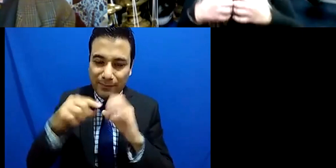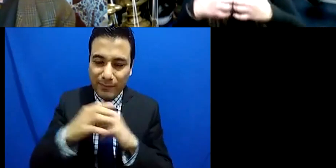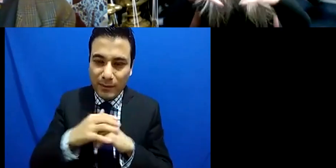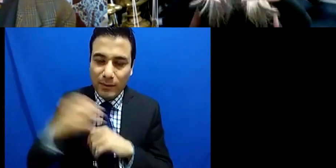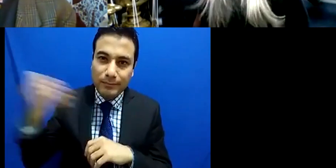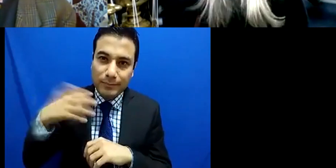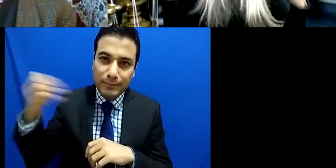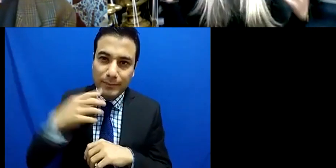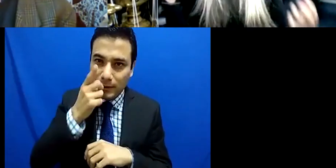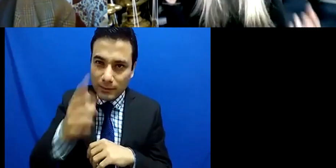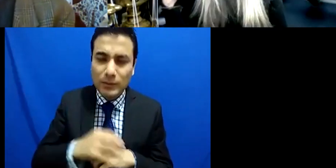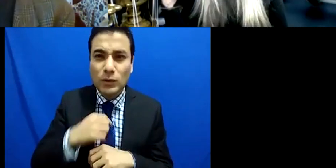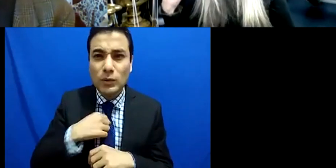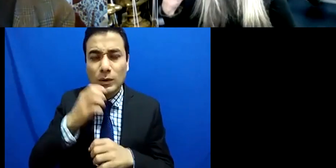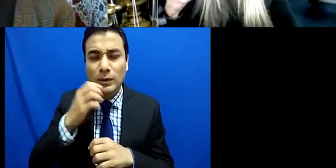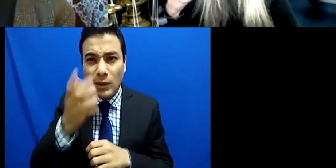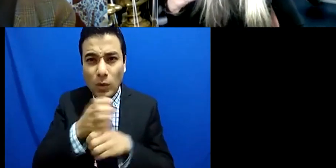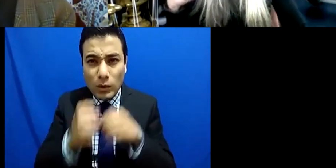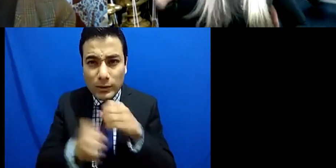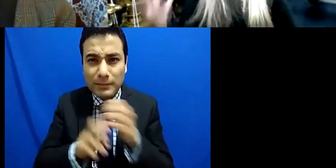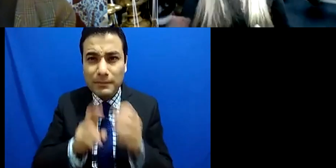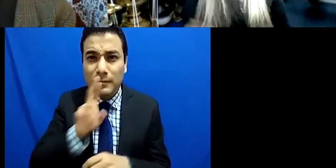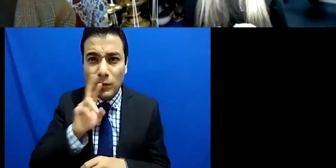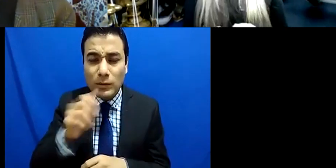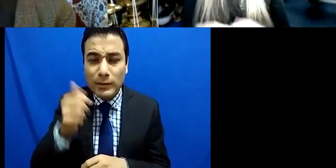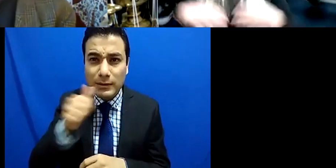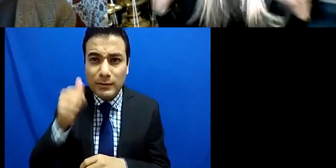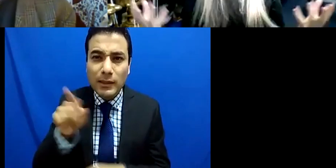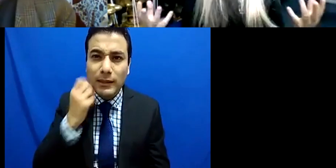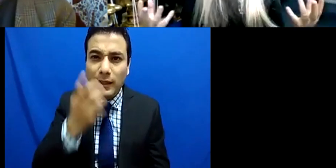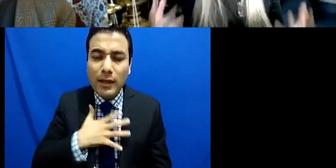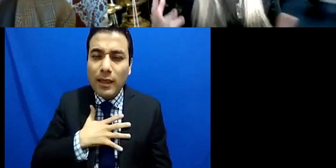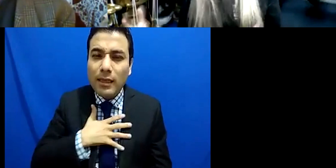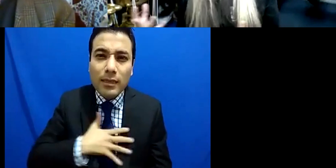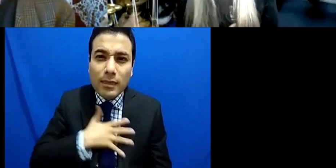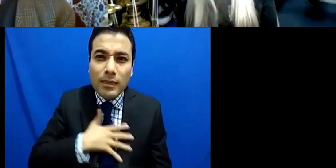they would like to experiment with a device that allowed deaf people to hear music better